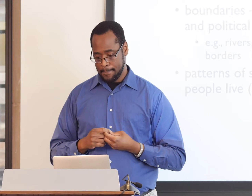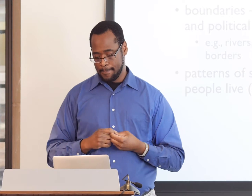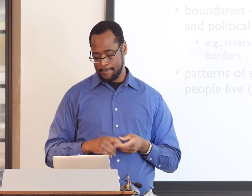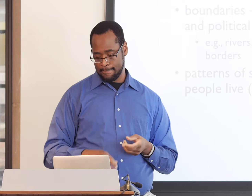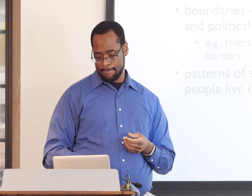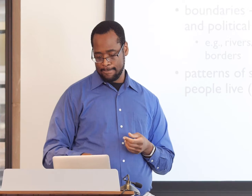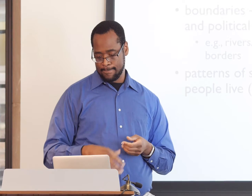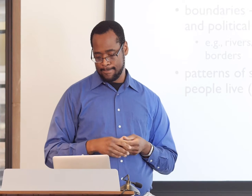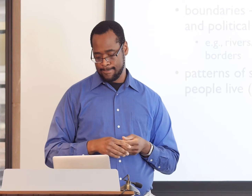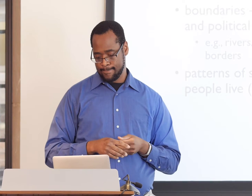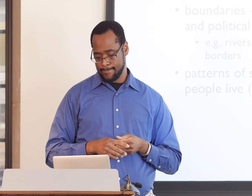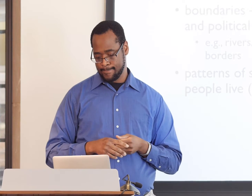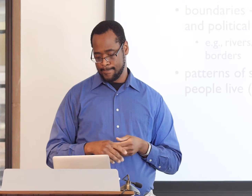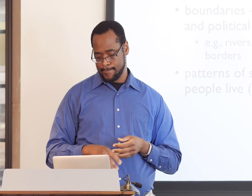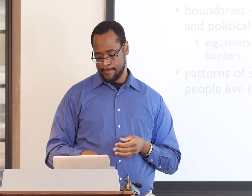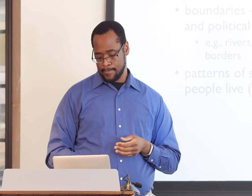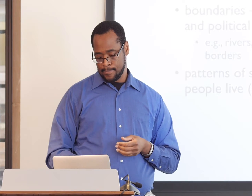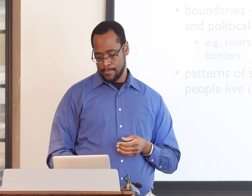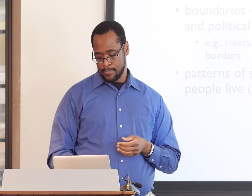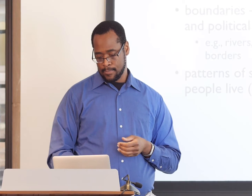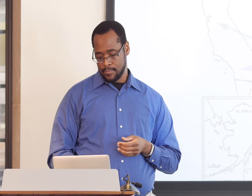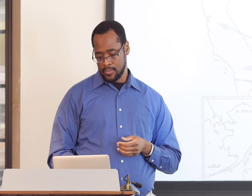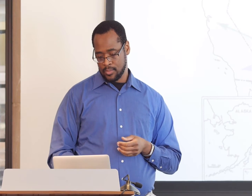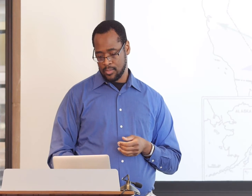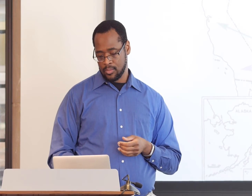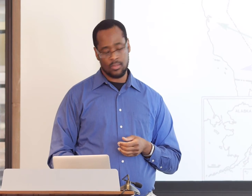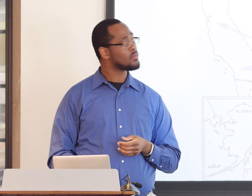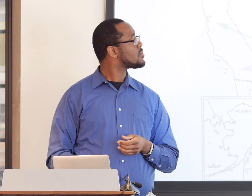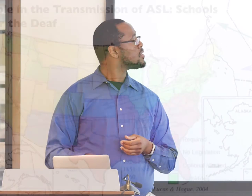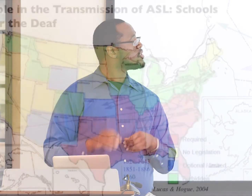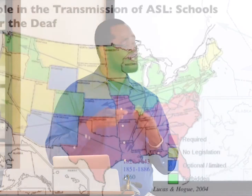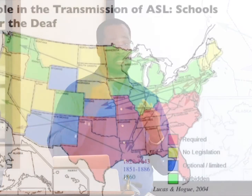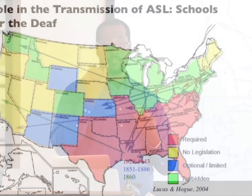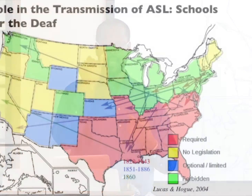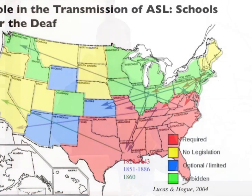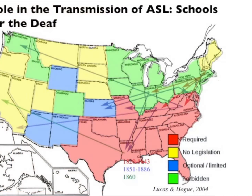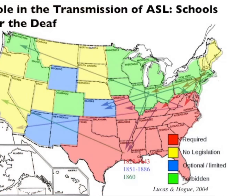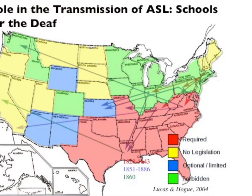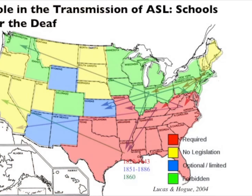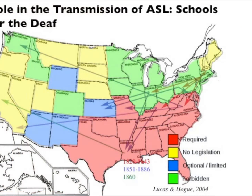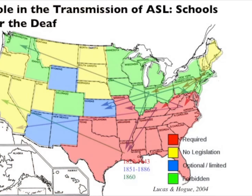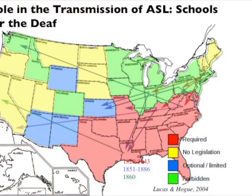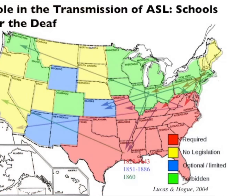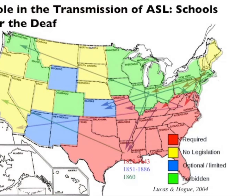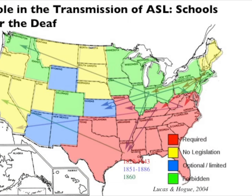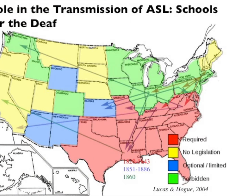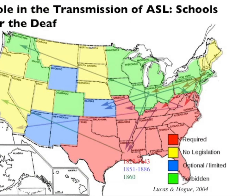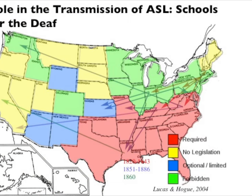in our research linguistically. (murmurs in background)